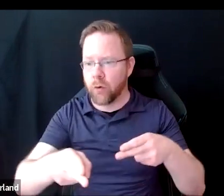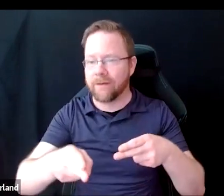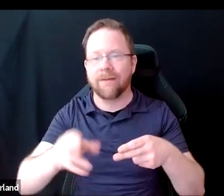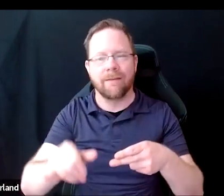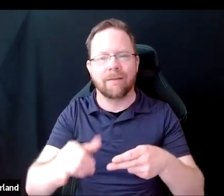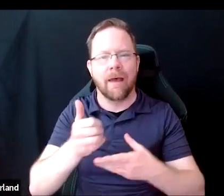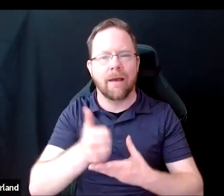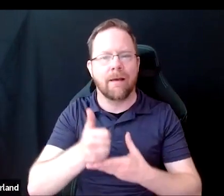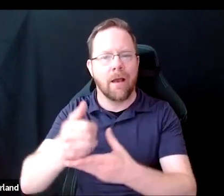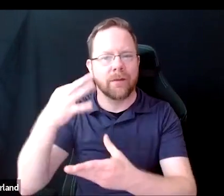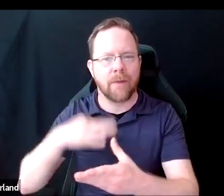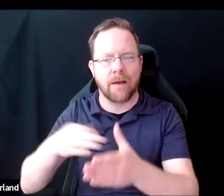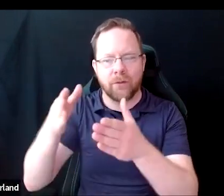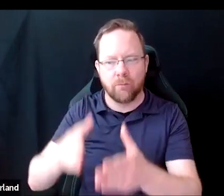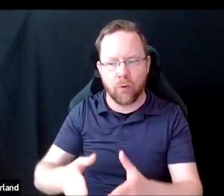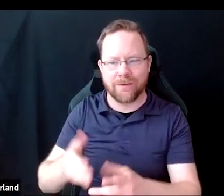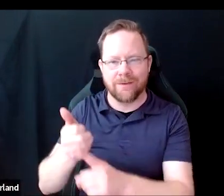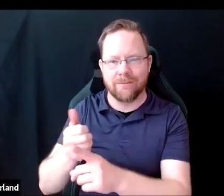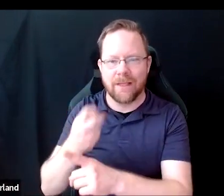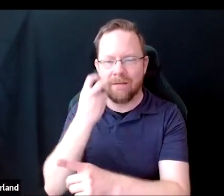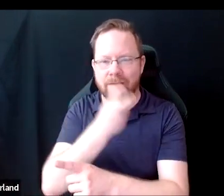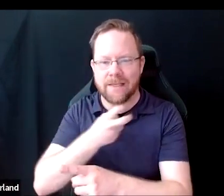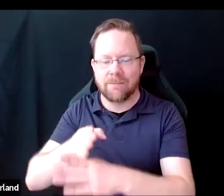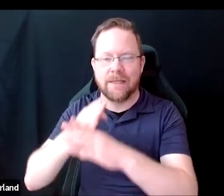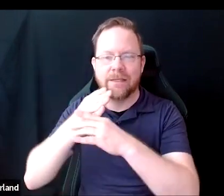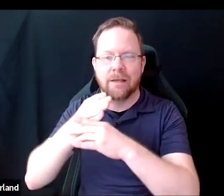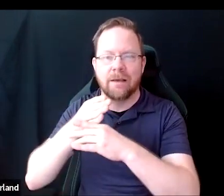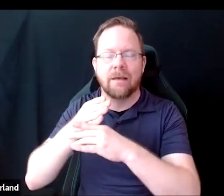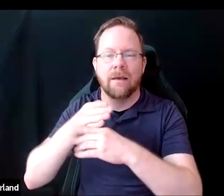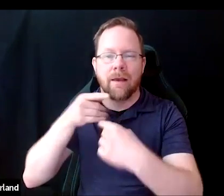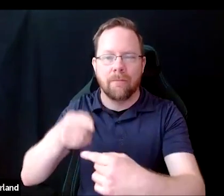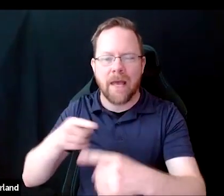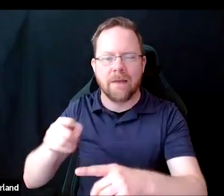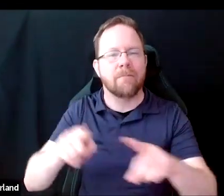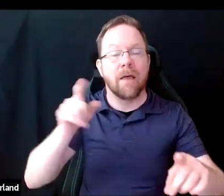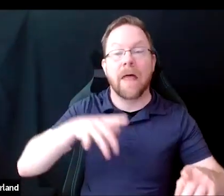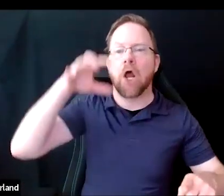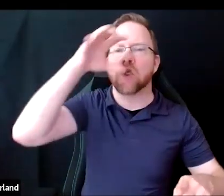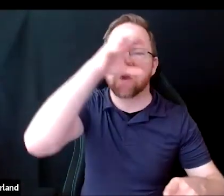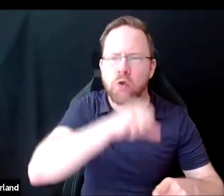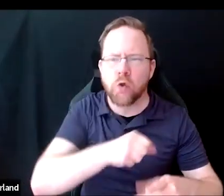The issue with this is that it presumes a solution to what is needed for people with speech impediments.